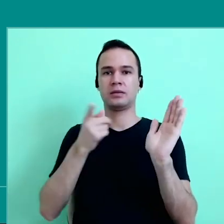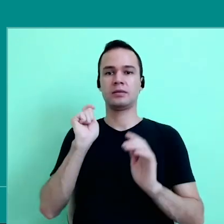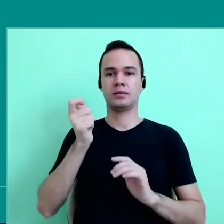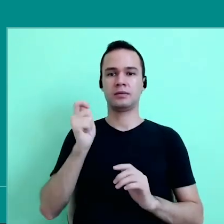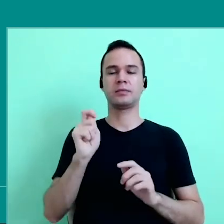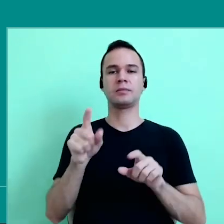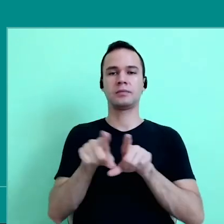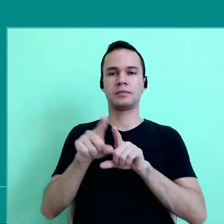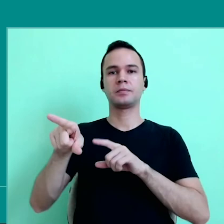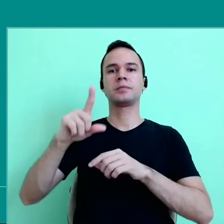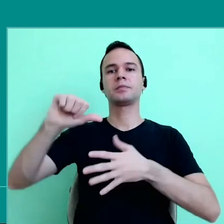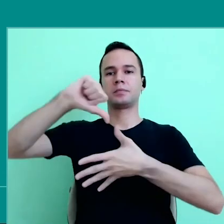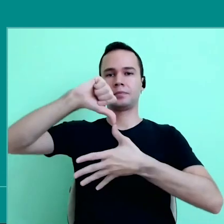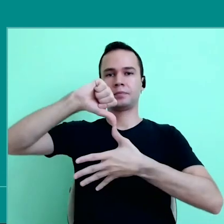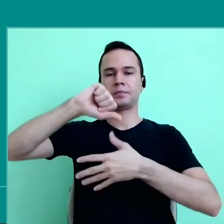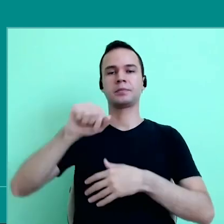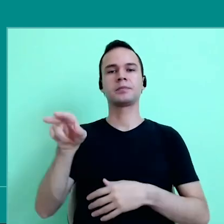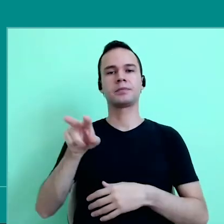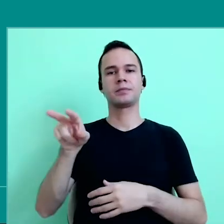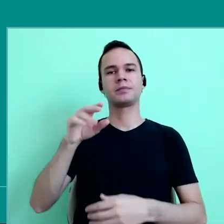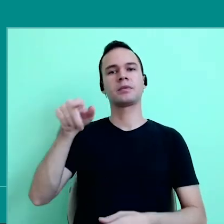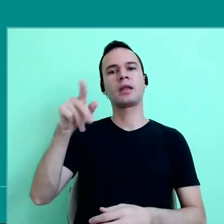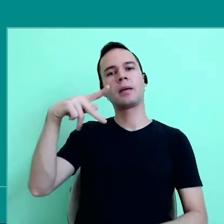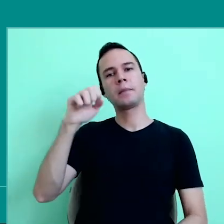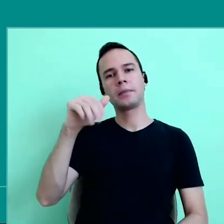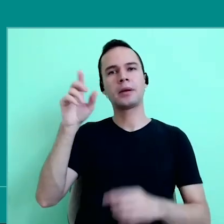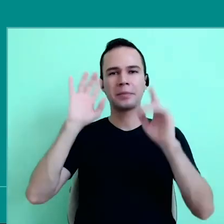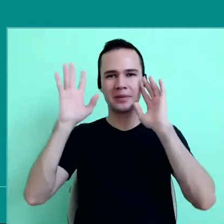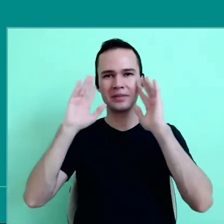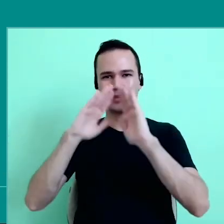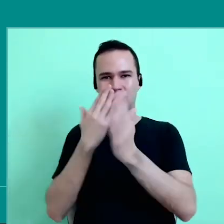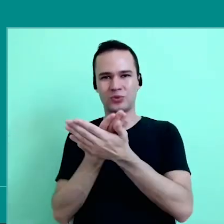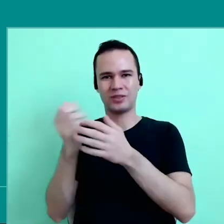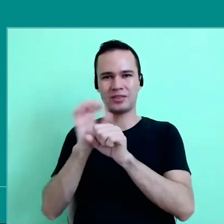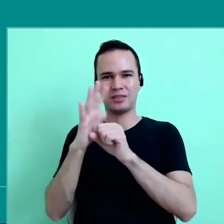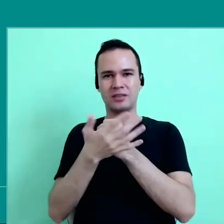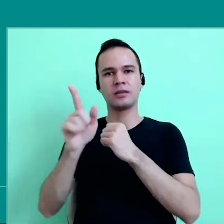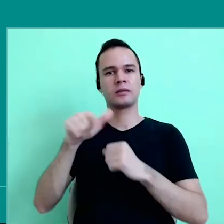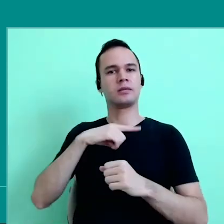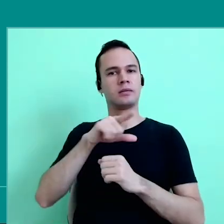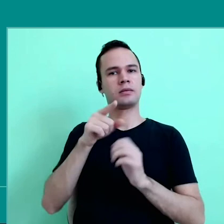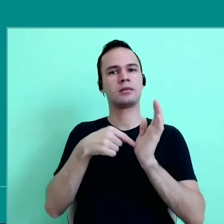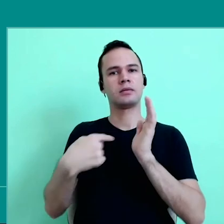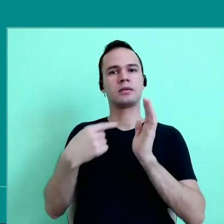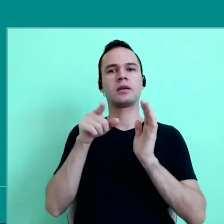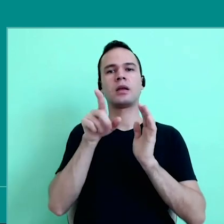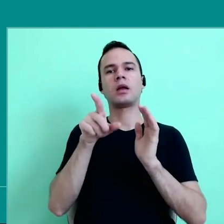and Latin Americans, who are called, “Pensar la Educación en la Pandemia”, where can you find… are available at the Universidade Pedagógica,